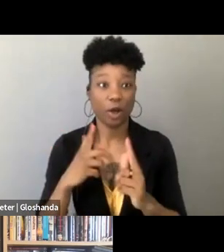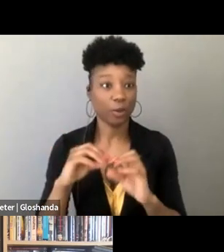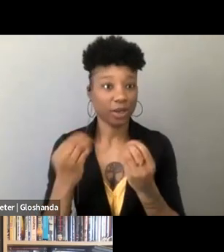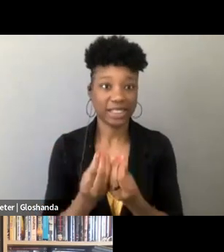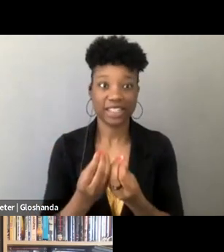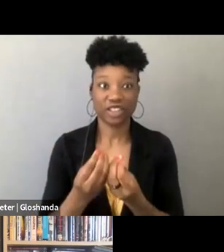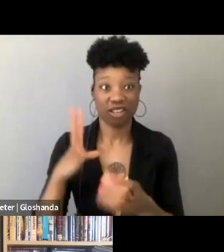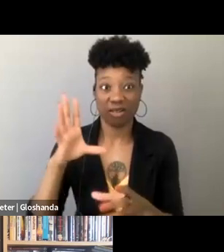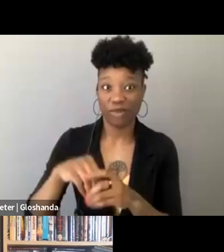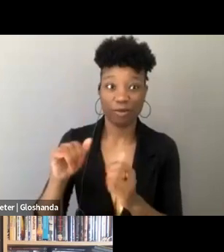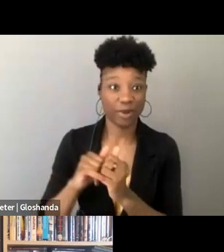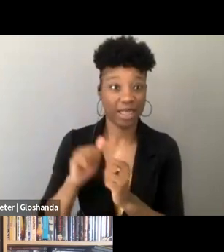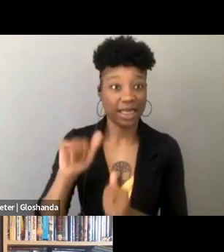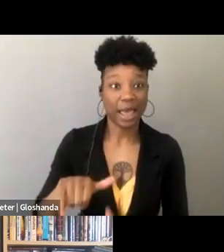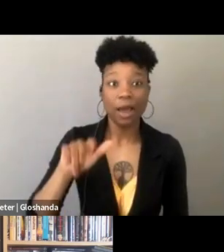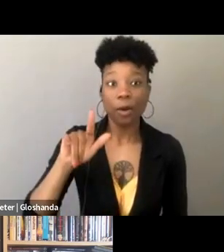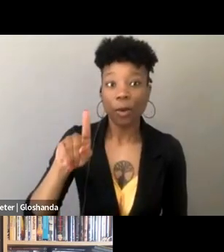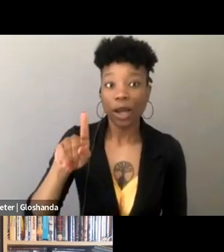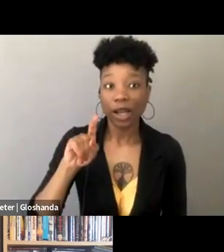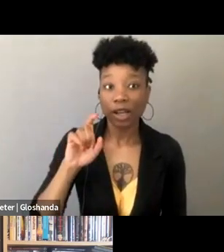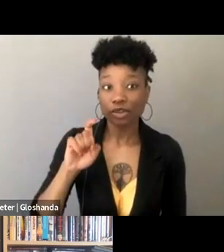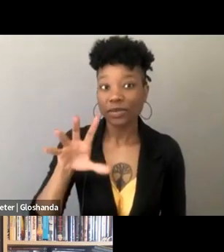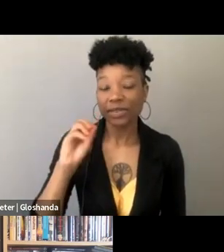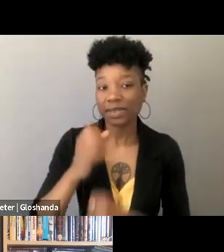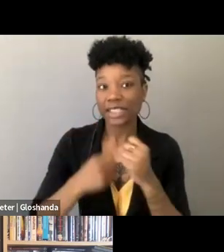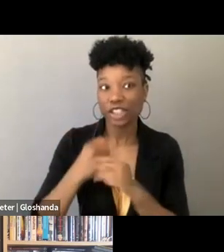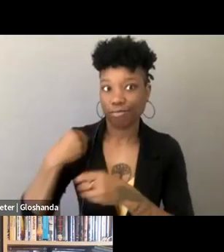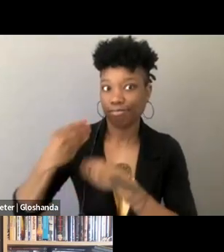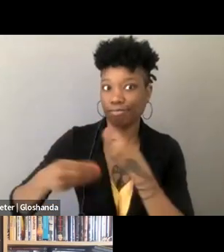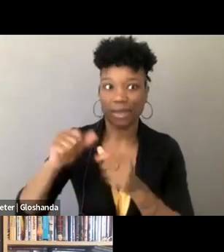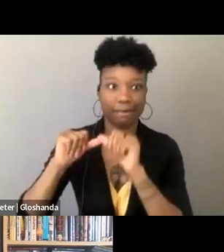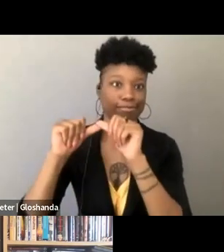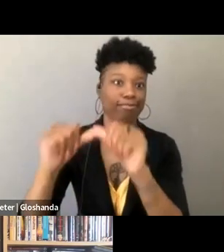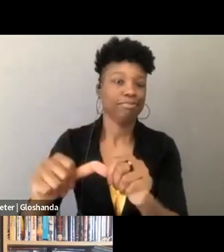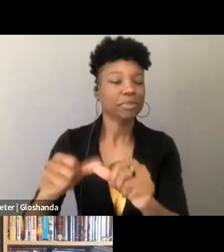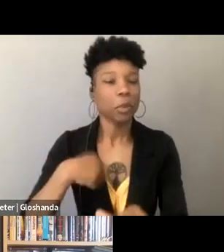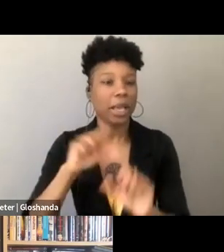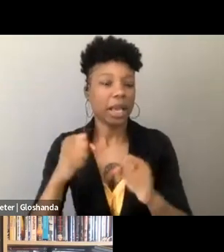into 150-year-genealogy that is, you know, extraordinarily continuous, and we could say more about that,